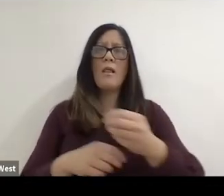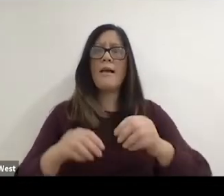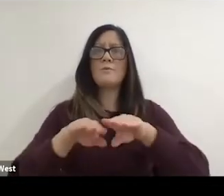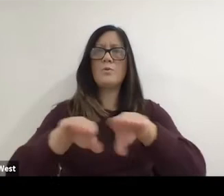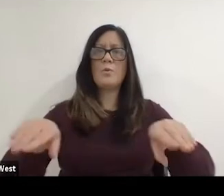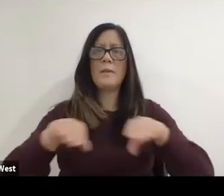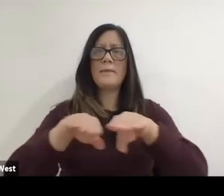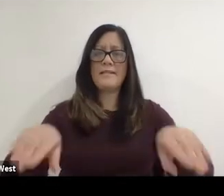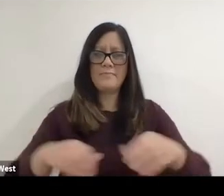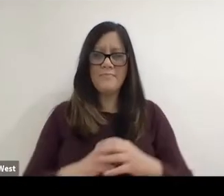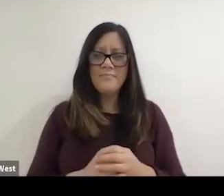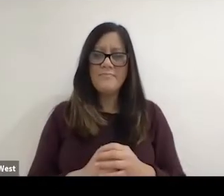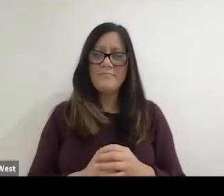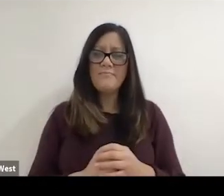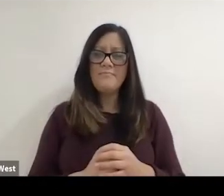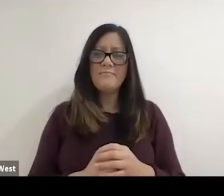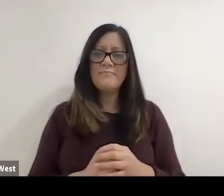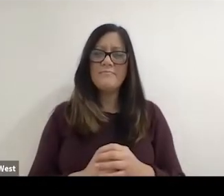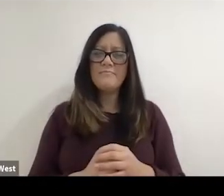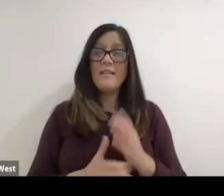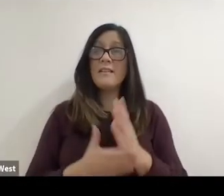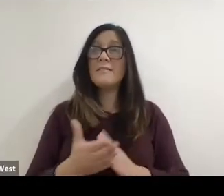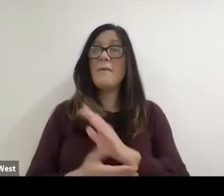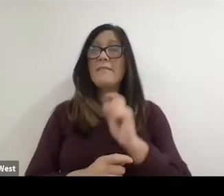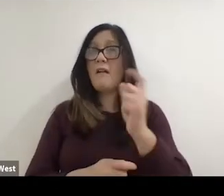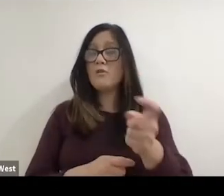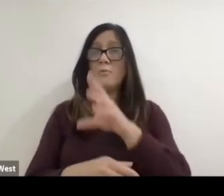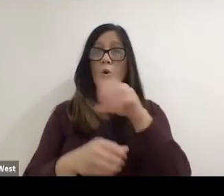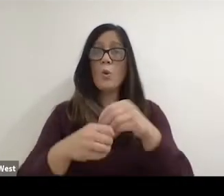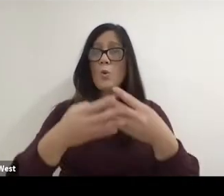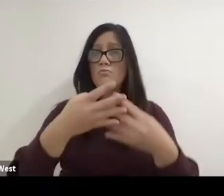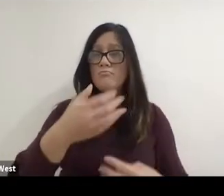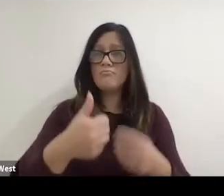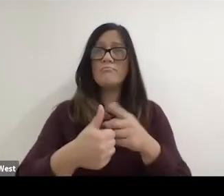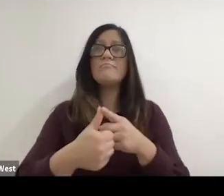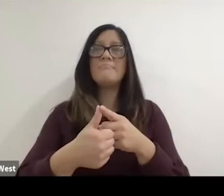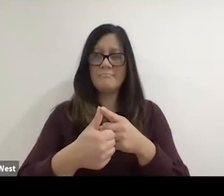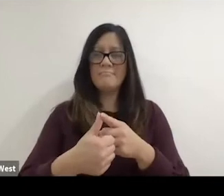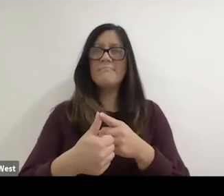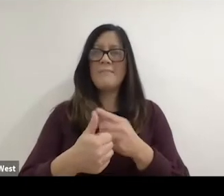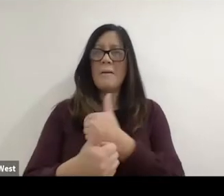A select few of these contributions include being a member of the board of